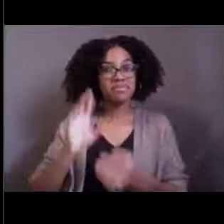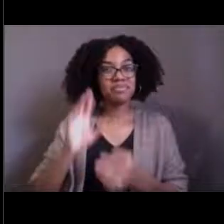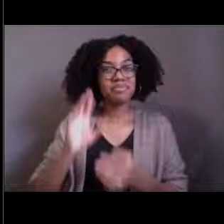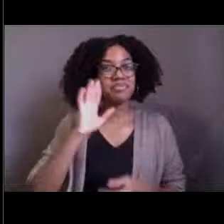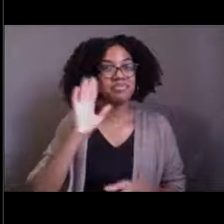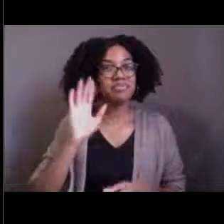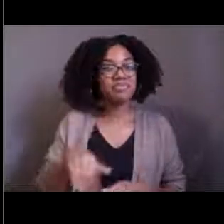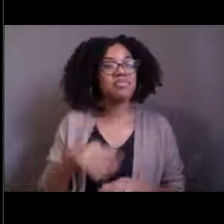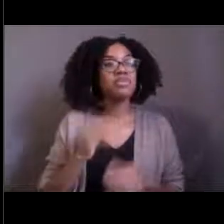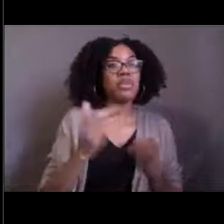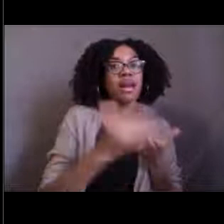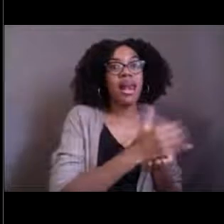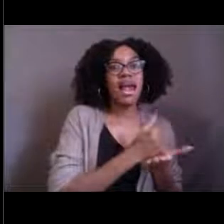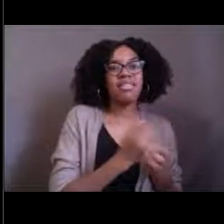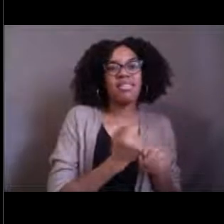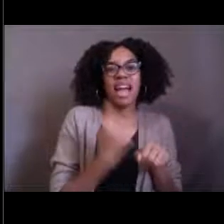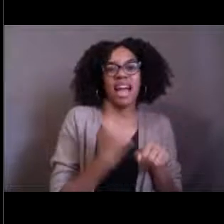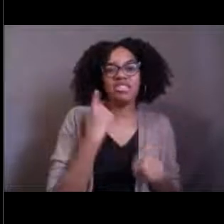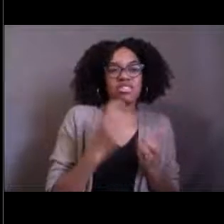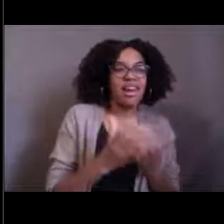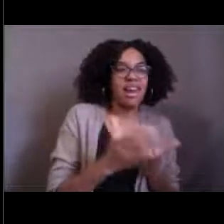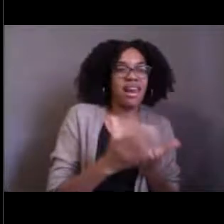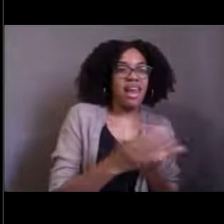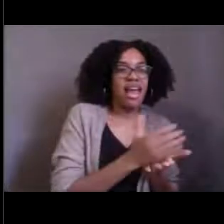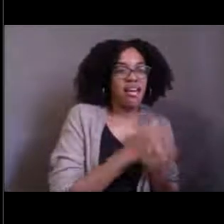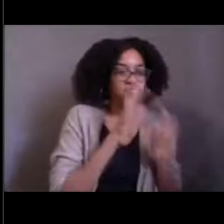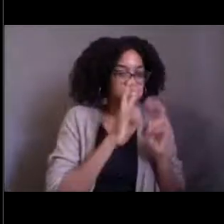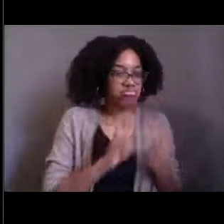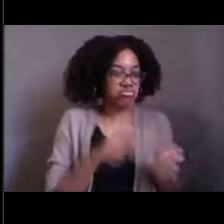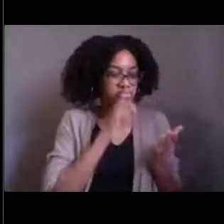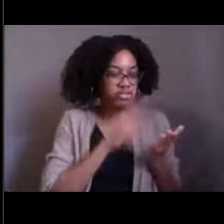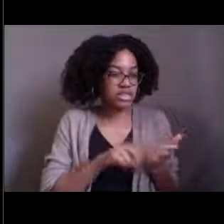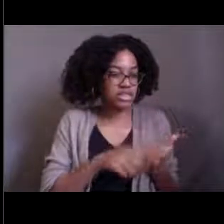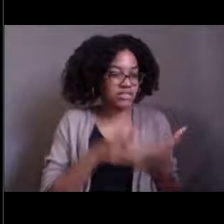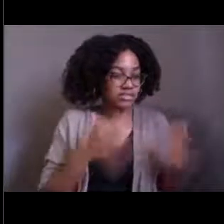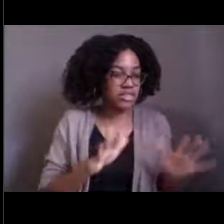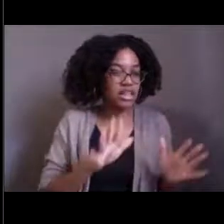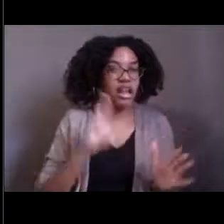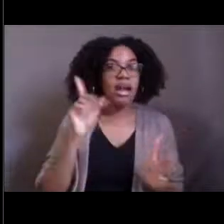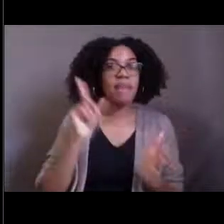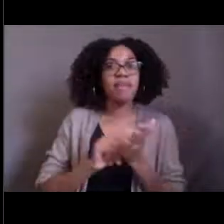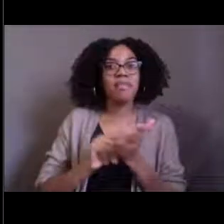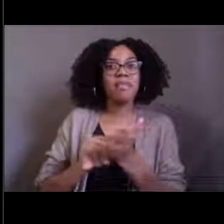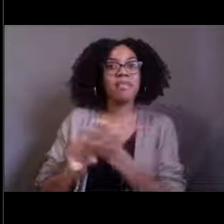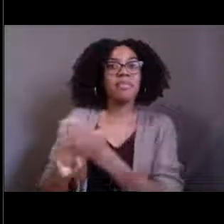and making sure that we get all, we have to basically ring out all the discoveries from every bit of data that we collect.